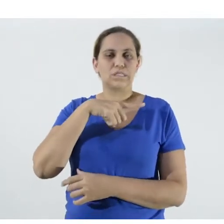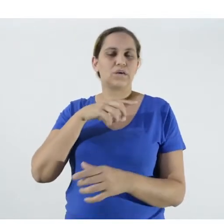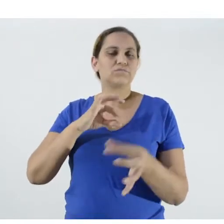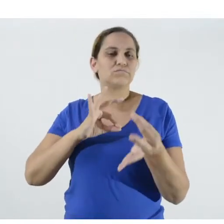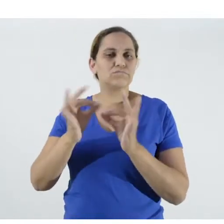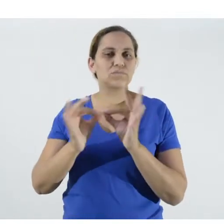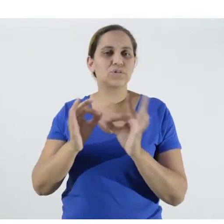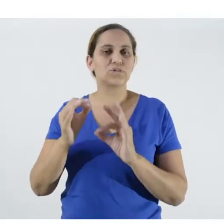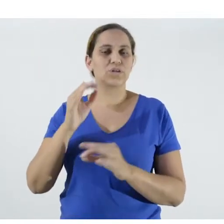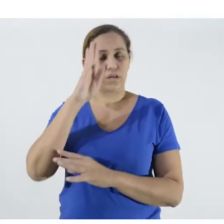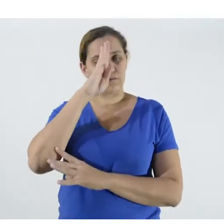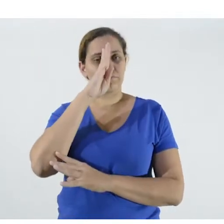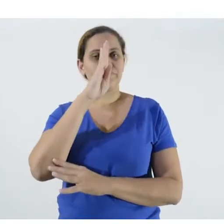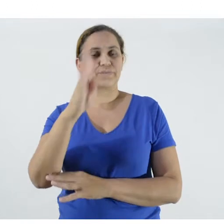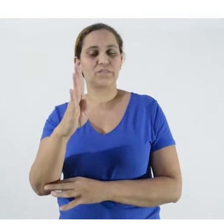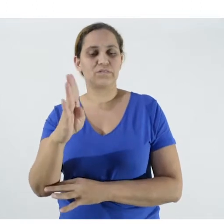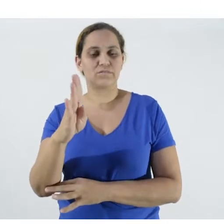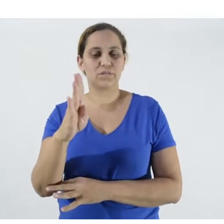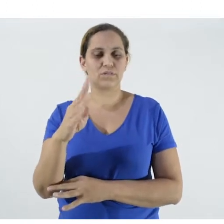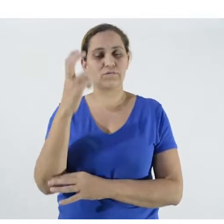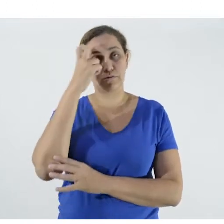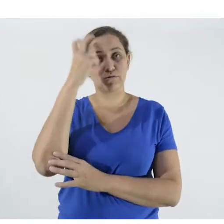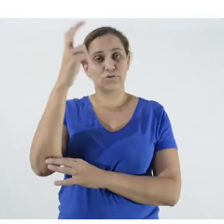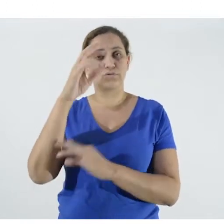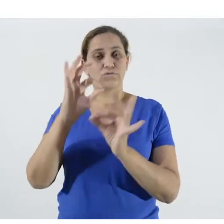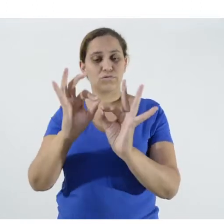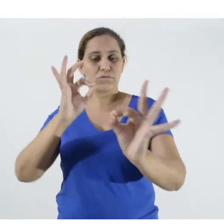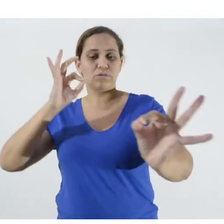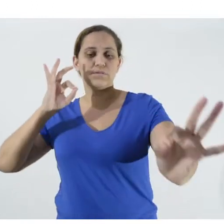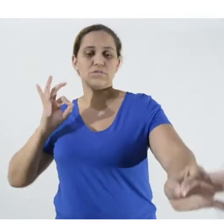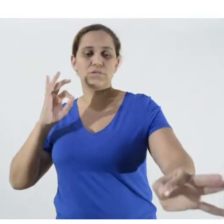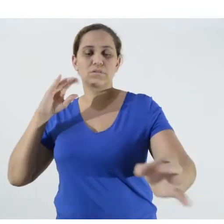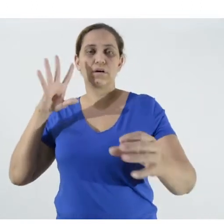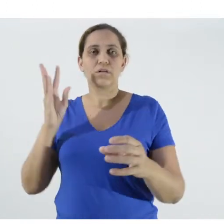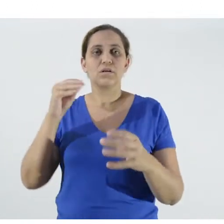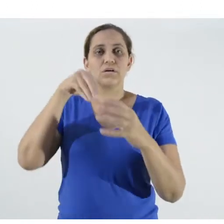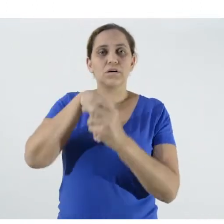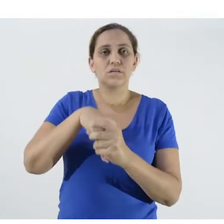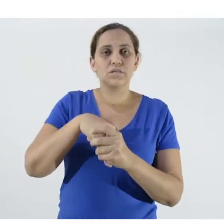Culture and Extension in which are inserted these technological packages